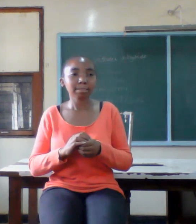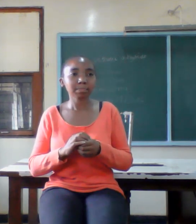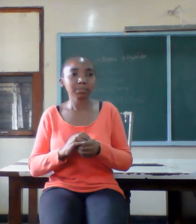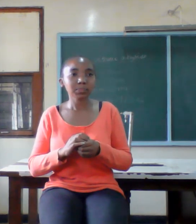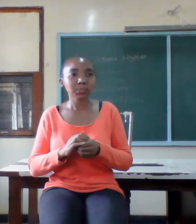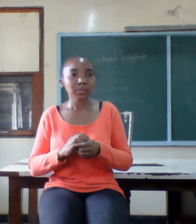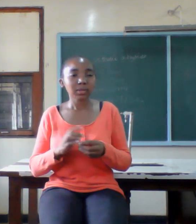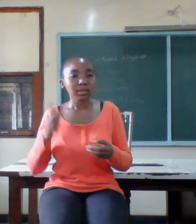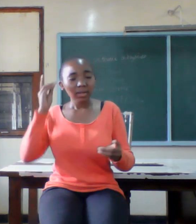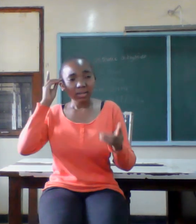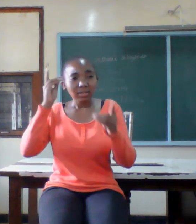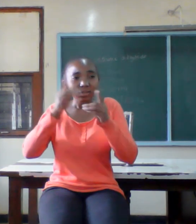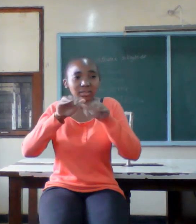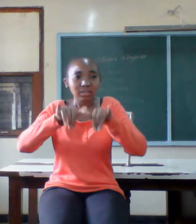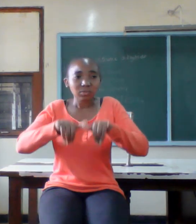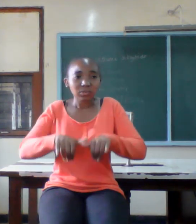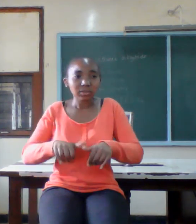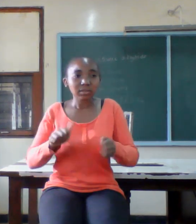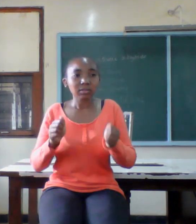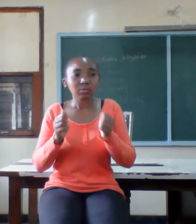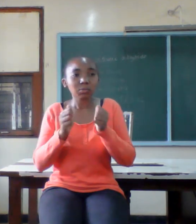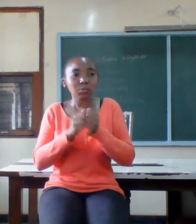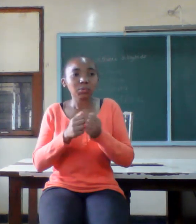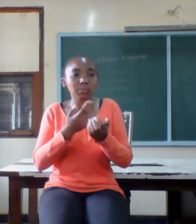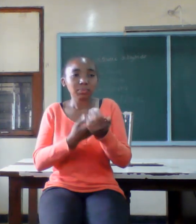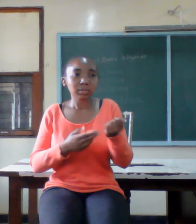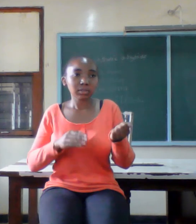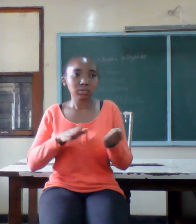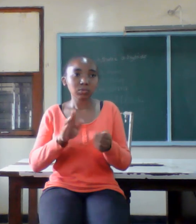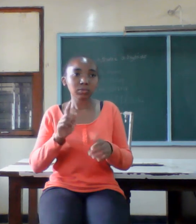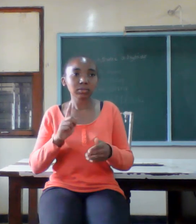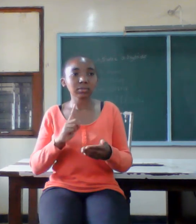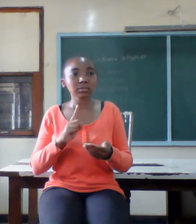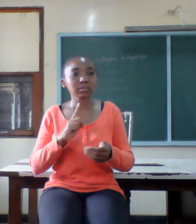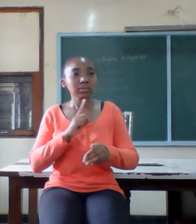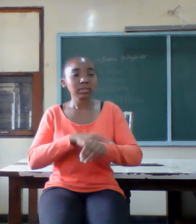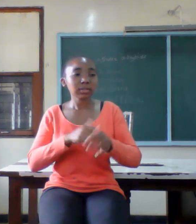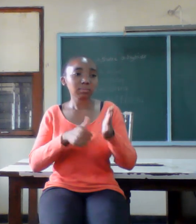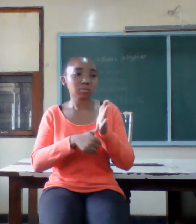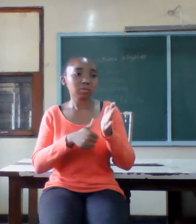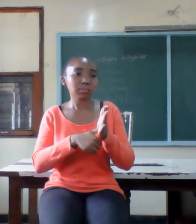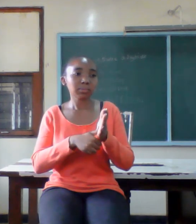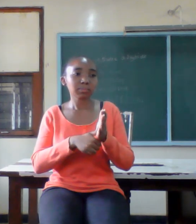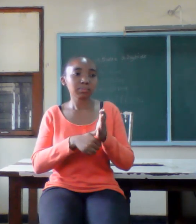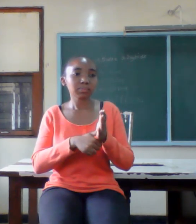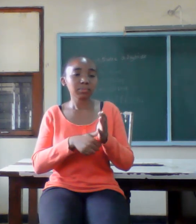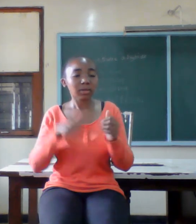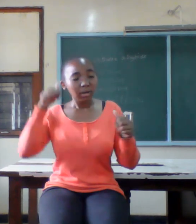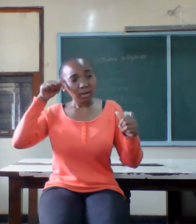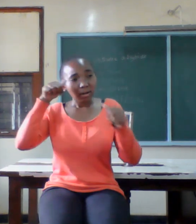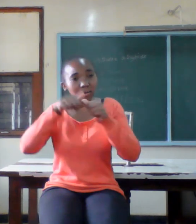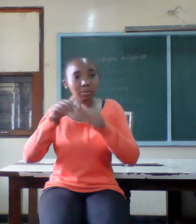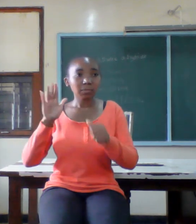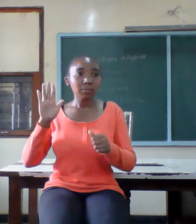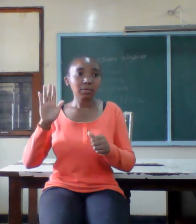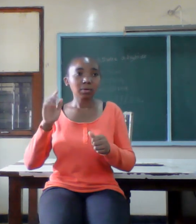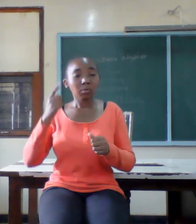mind to stay with your spouse in terms of need Remember The Vow for better for us is sickness